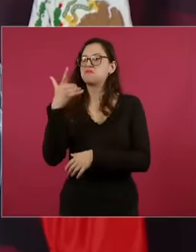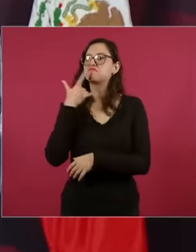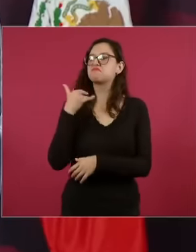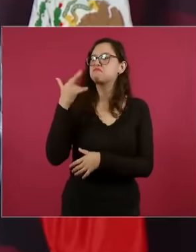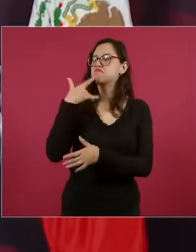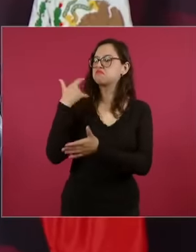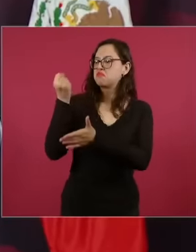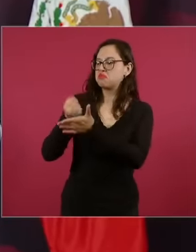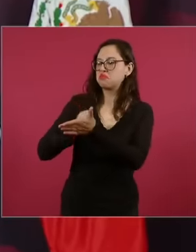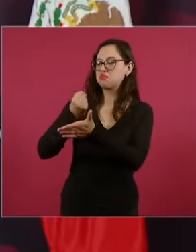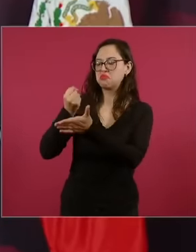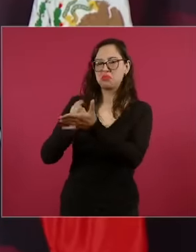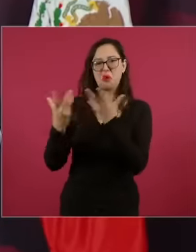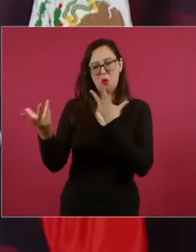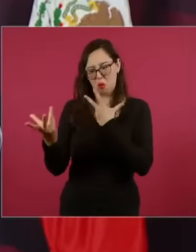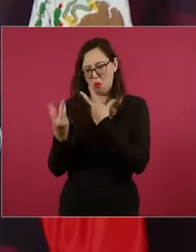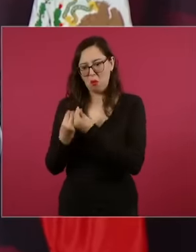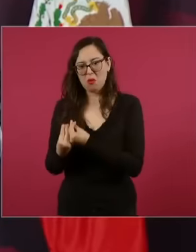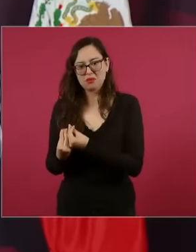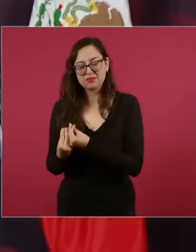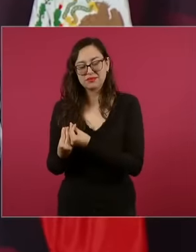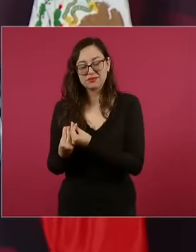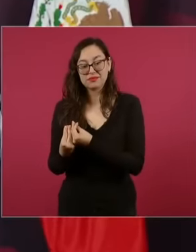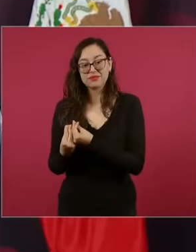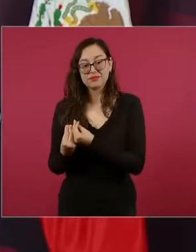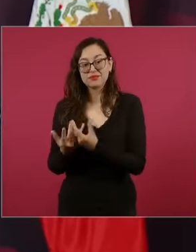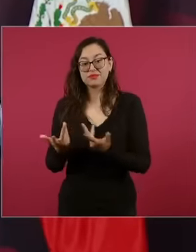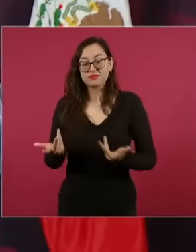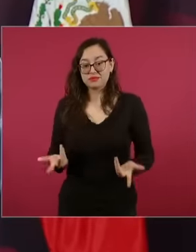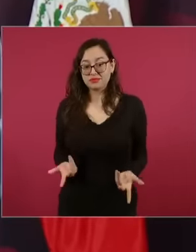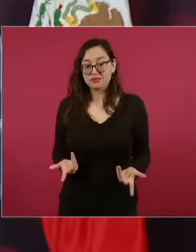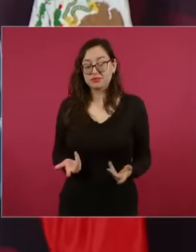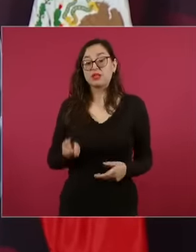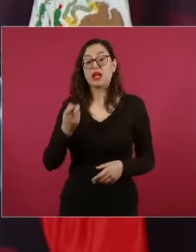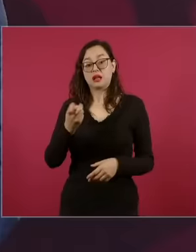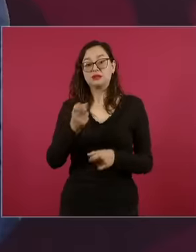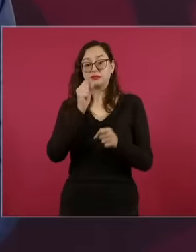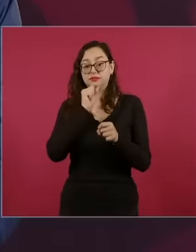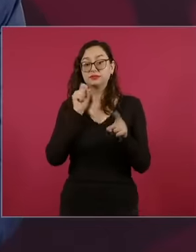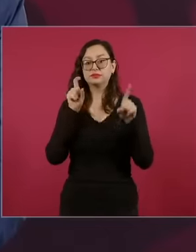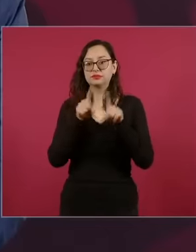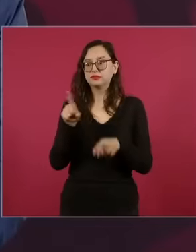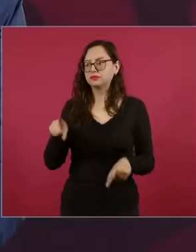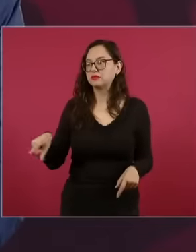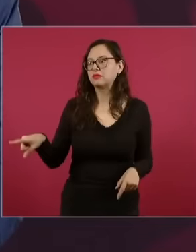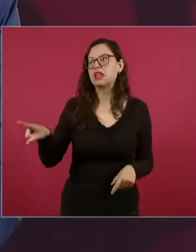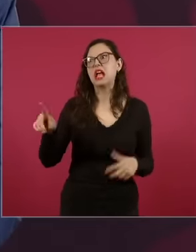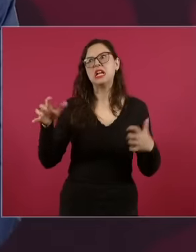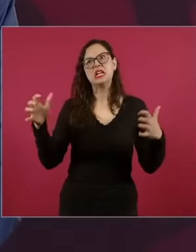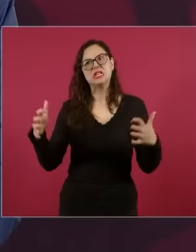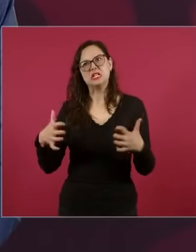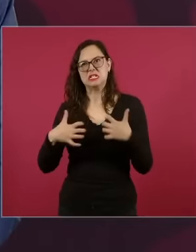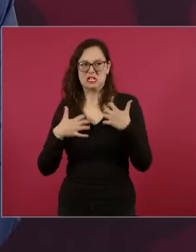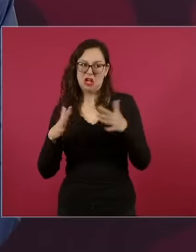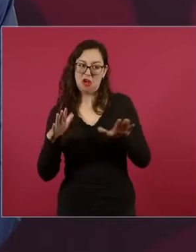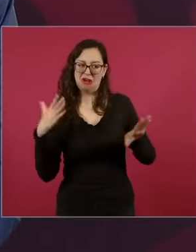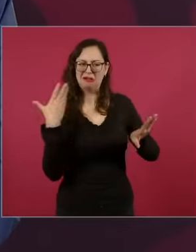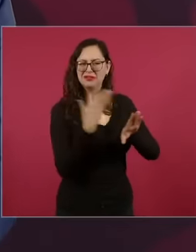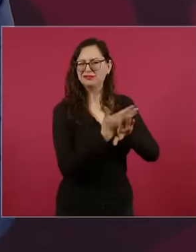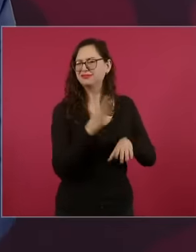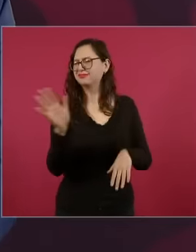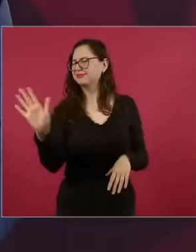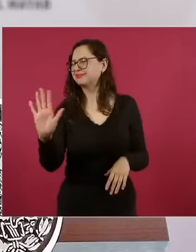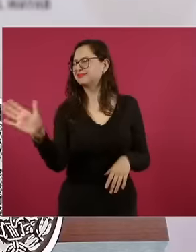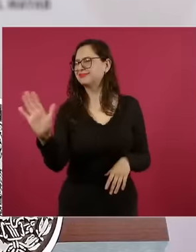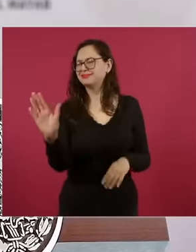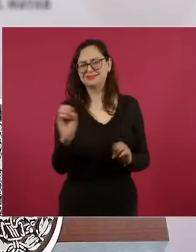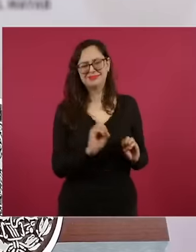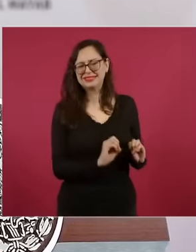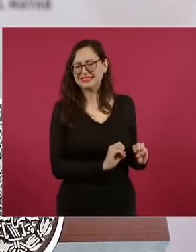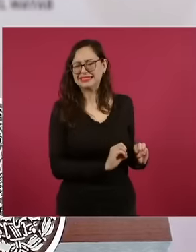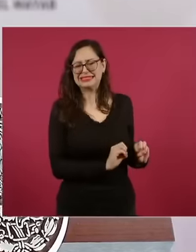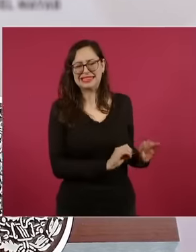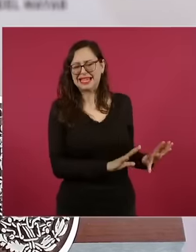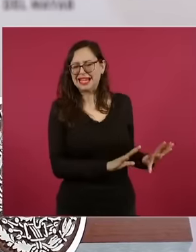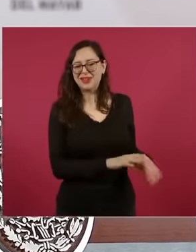what I say for our supporters, don't get angry, that is, smile, we already